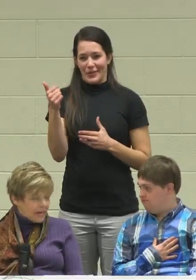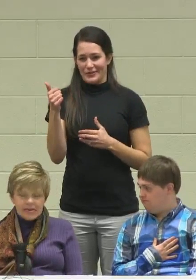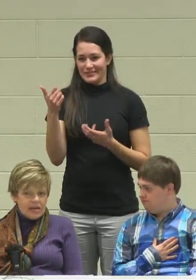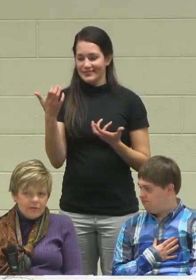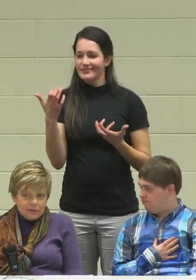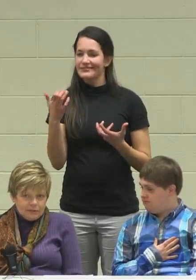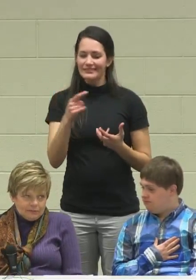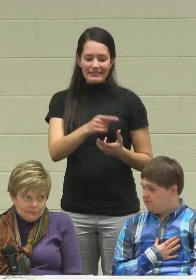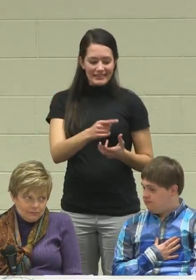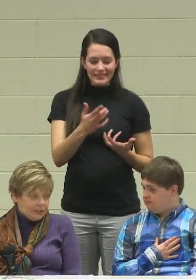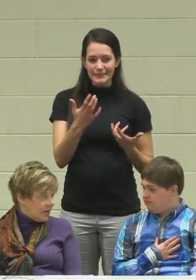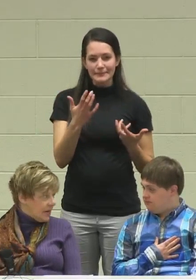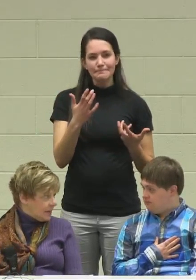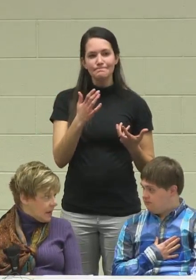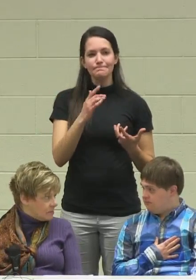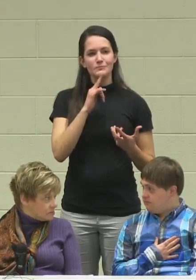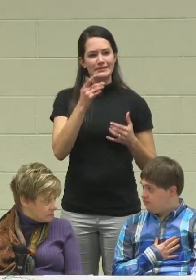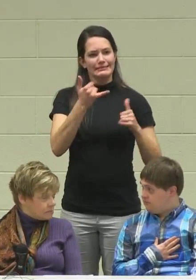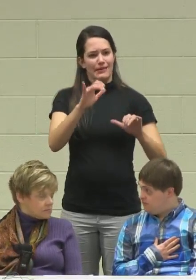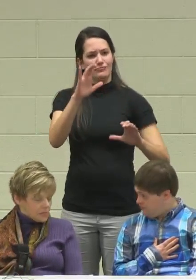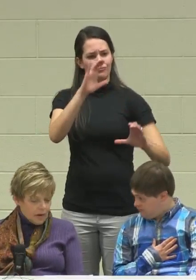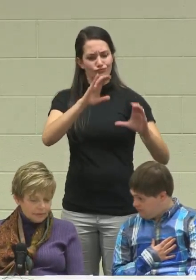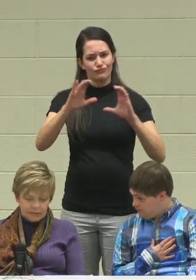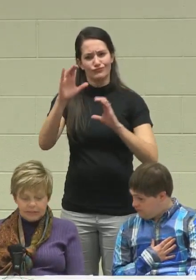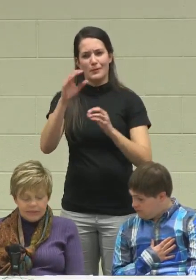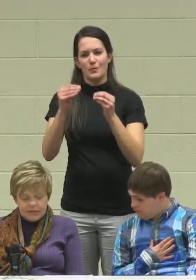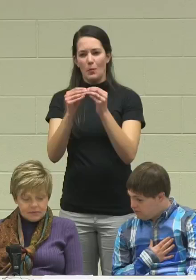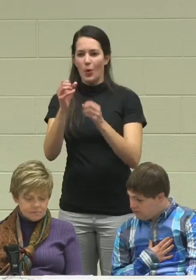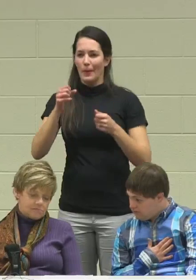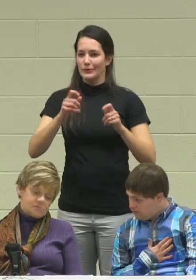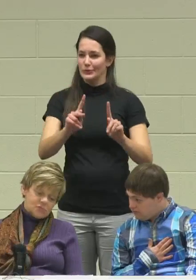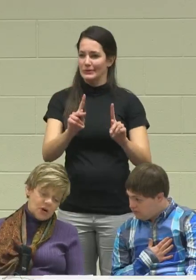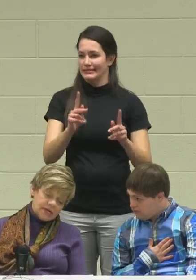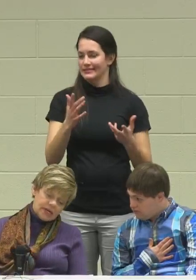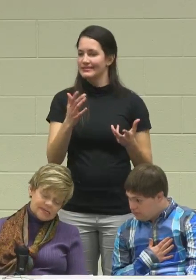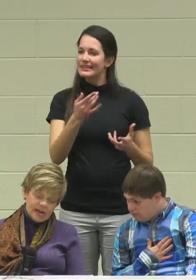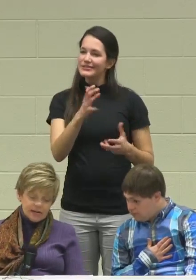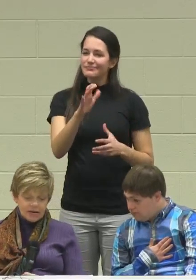He's ever seeking. I mean, he's trying to get his Dad